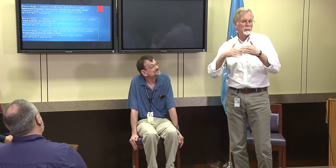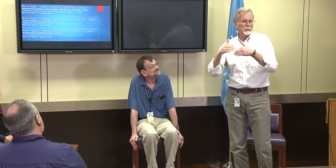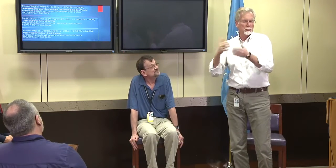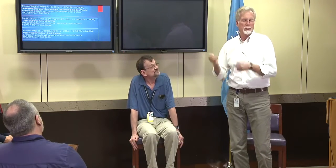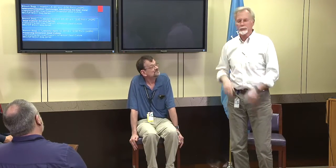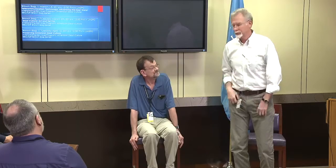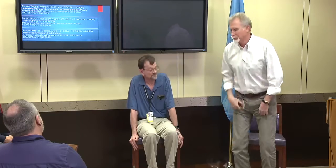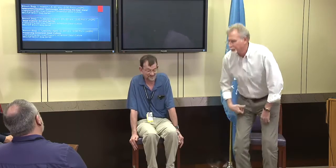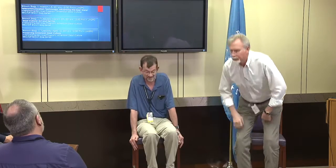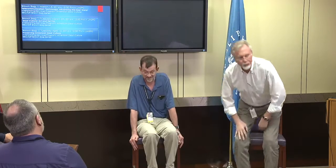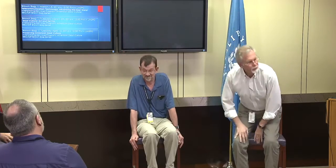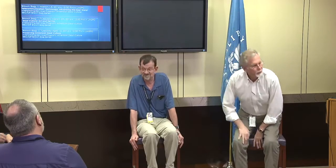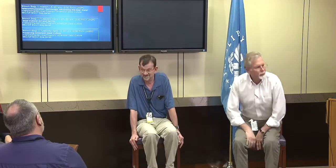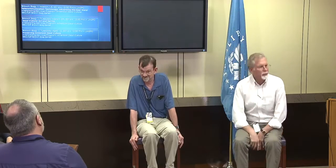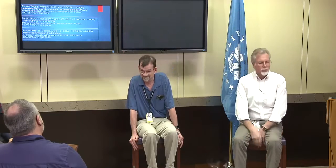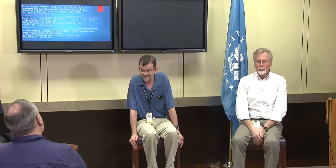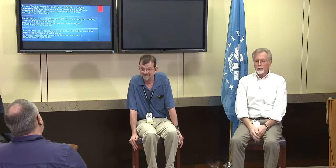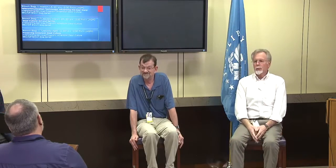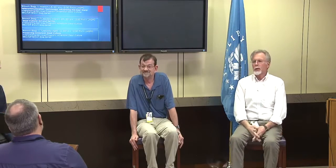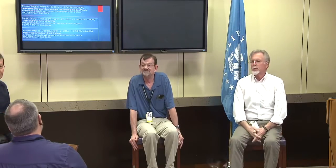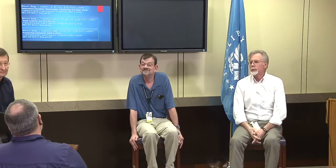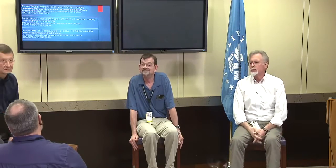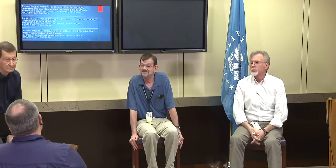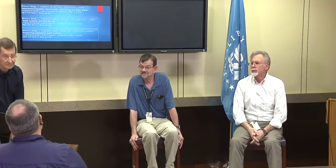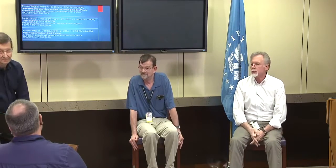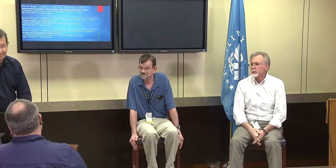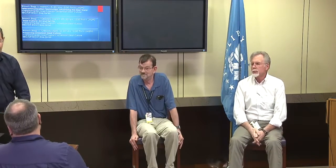with disabilities with their .